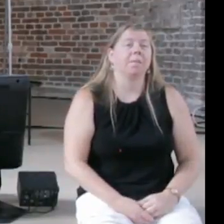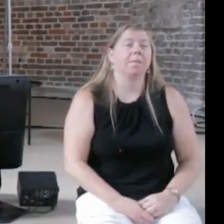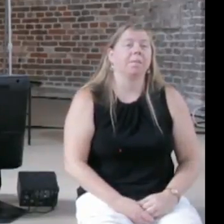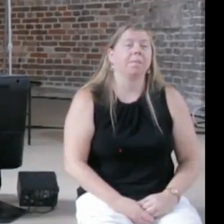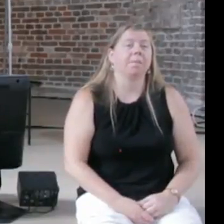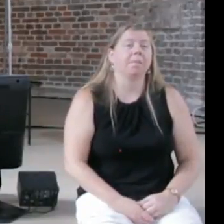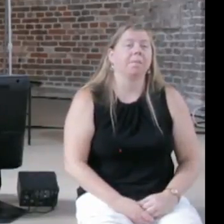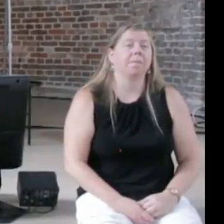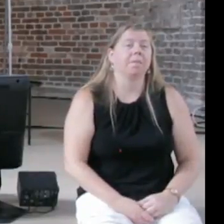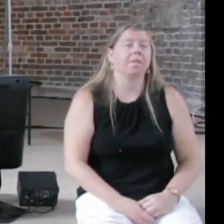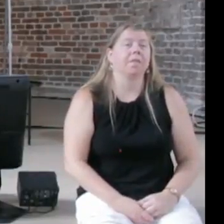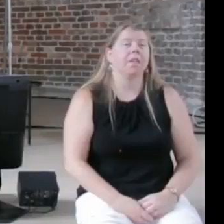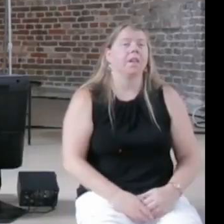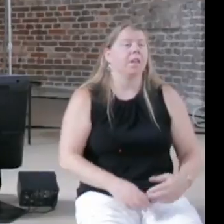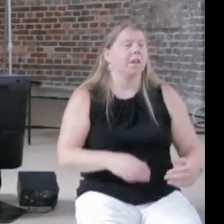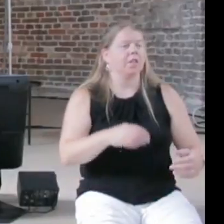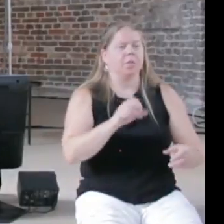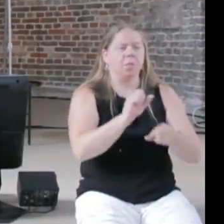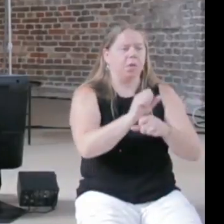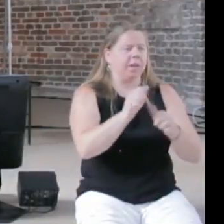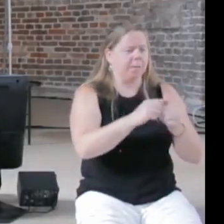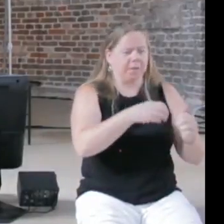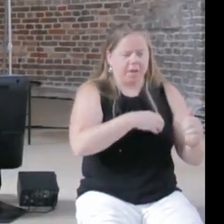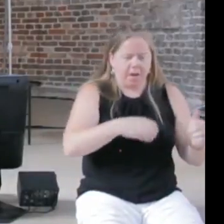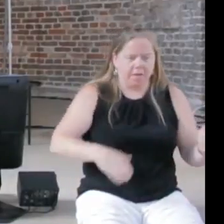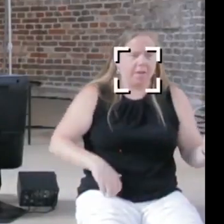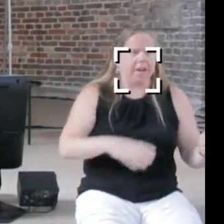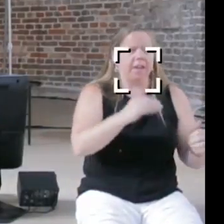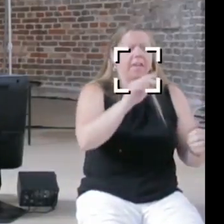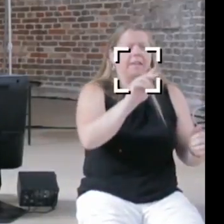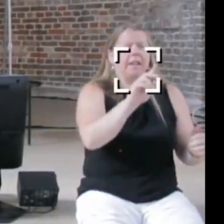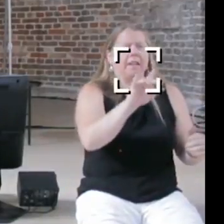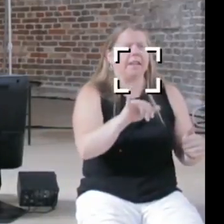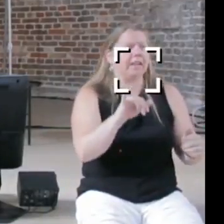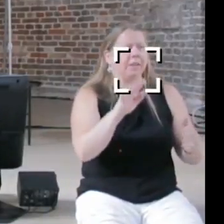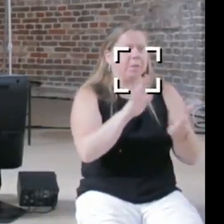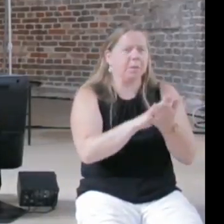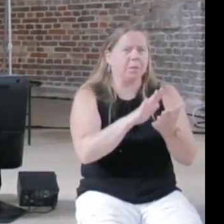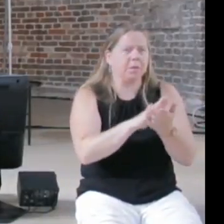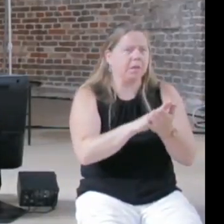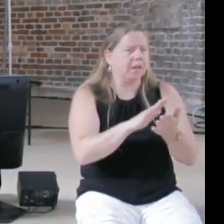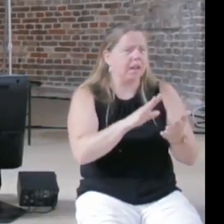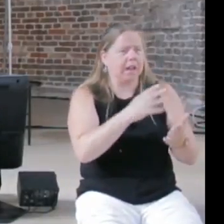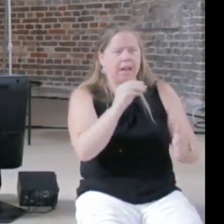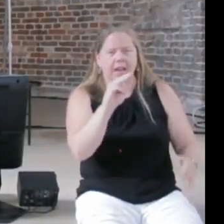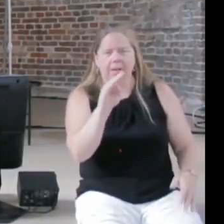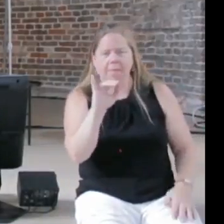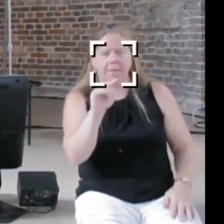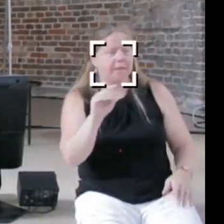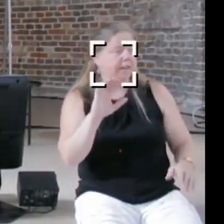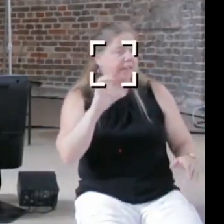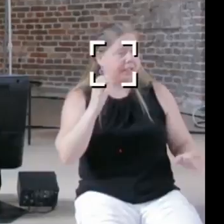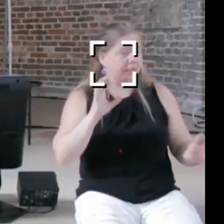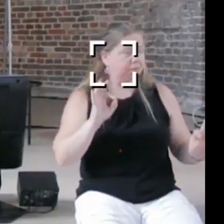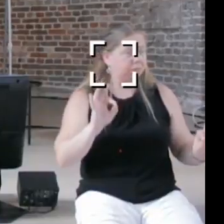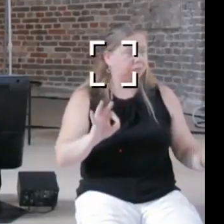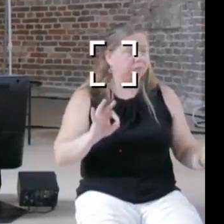School and with Harvard and MIT, but the talent is going to be extremely elitist, there has